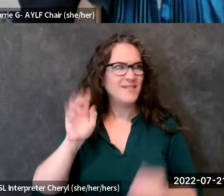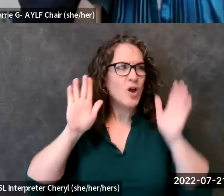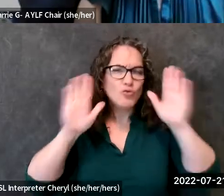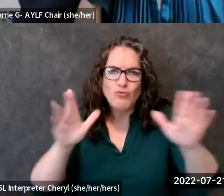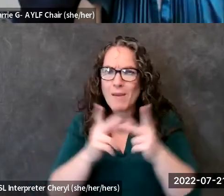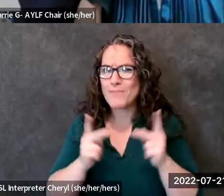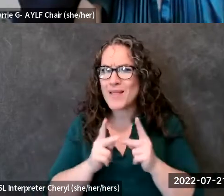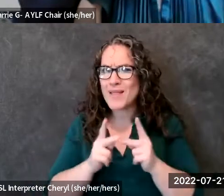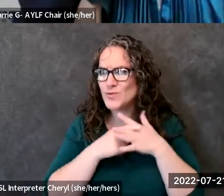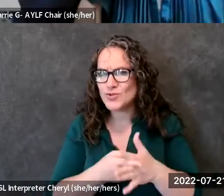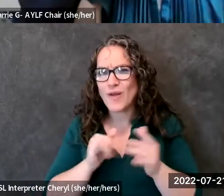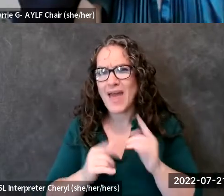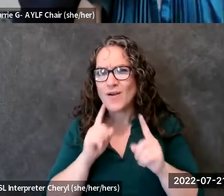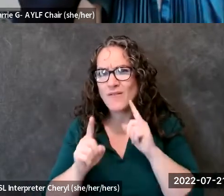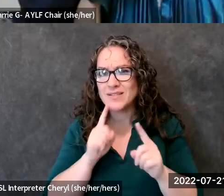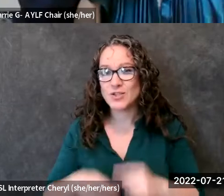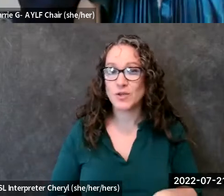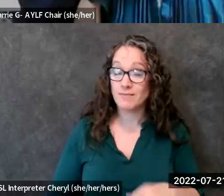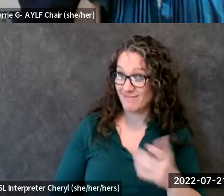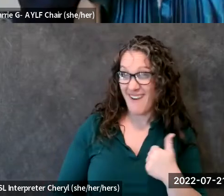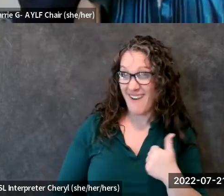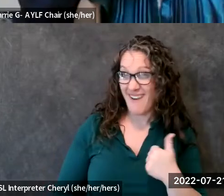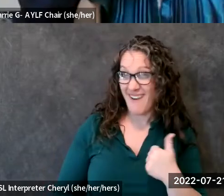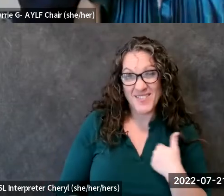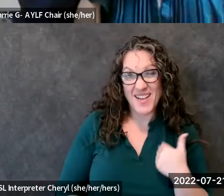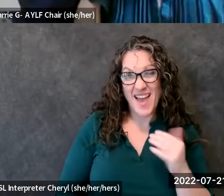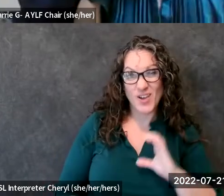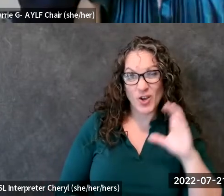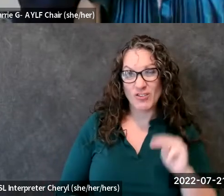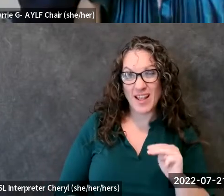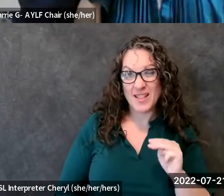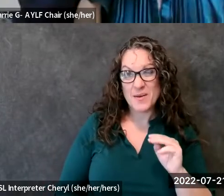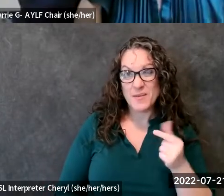absolutely i love that it has a curriculum guide that's able to be universal across the board for